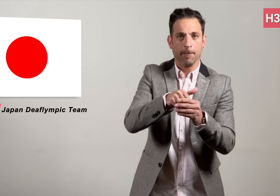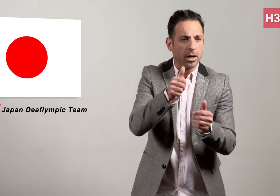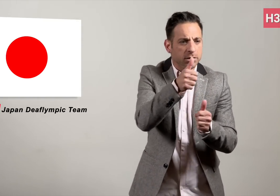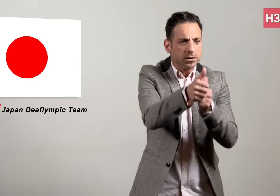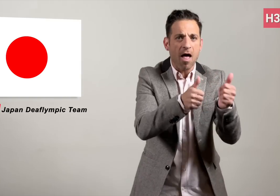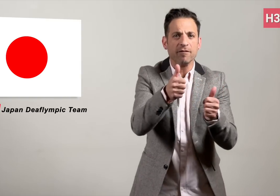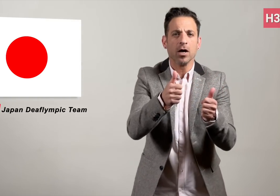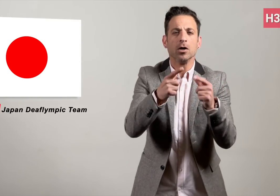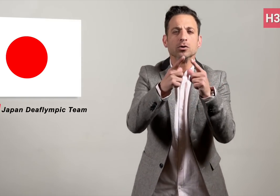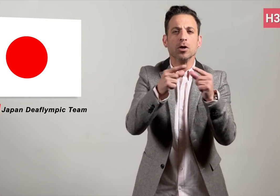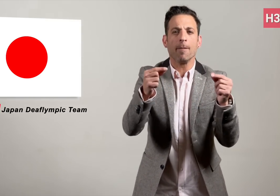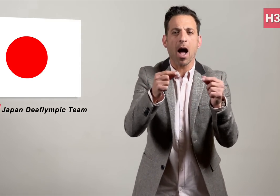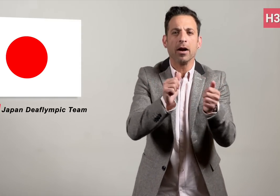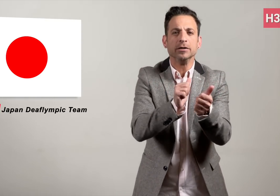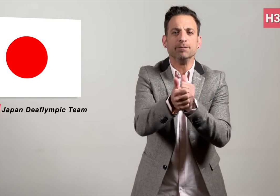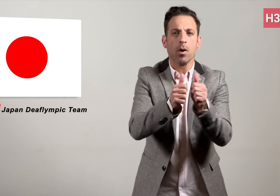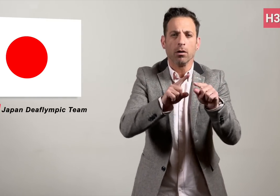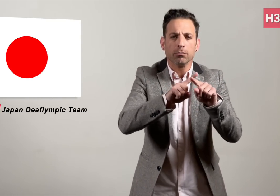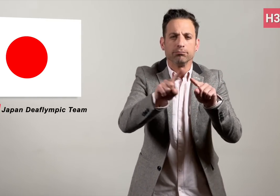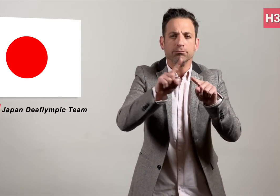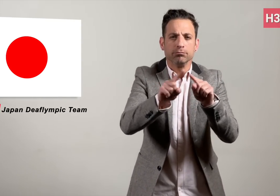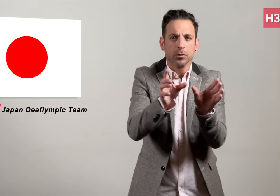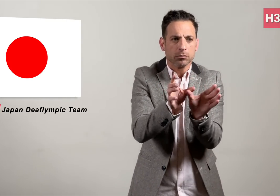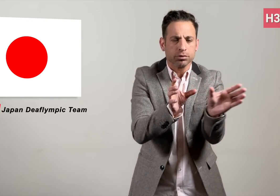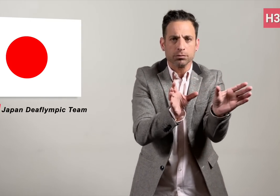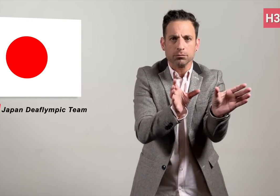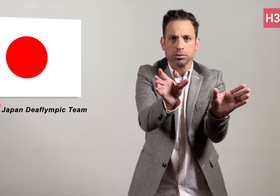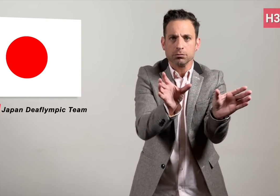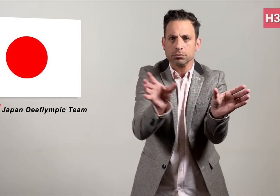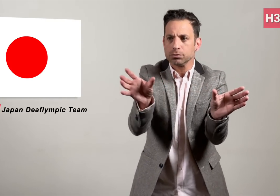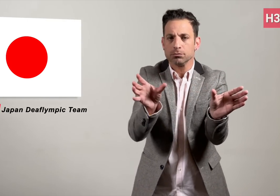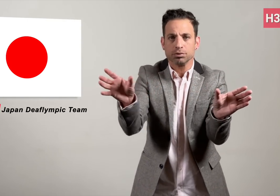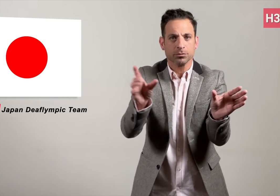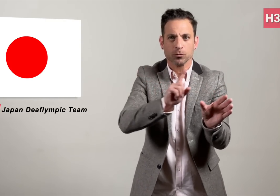were kept separate from each other